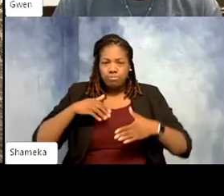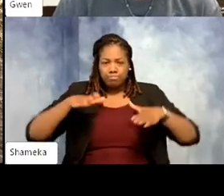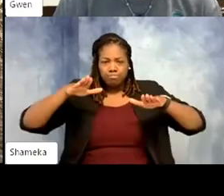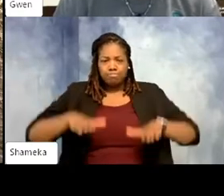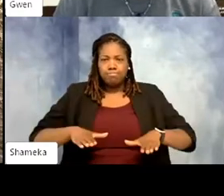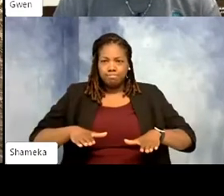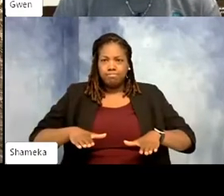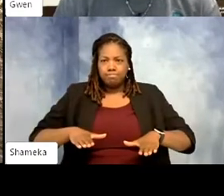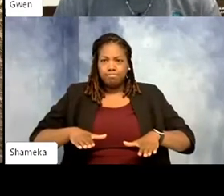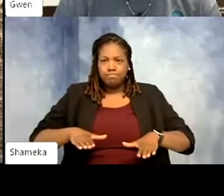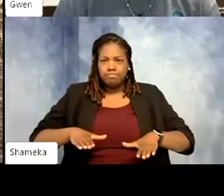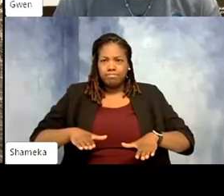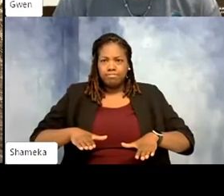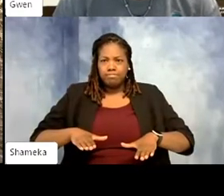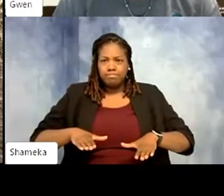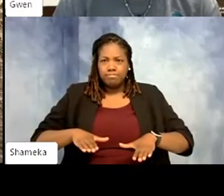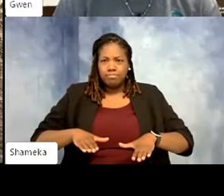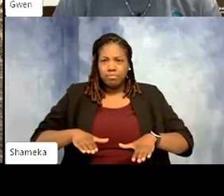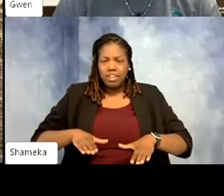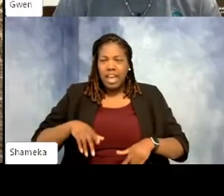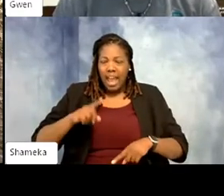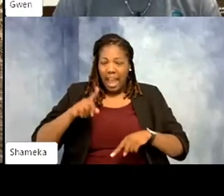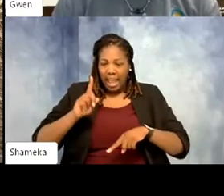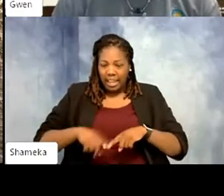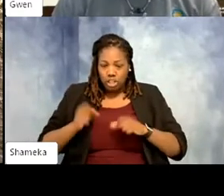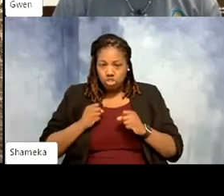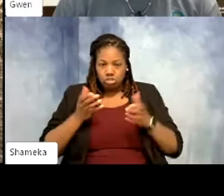I can't walk in with this big scale and expect this bird just to step on it. You have to make it